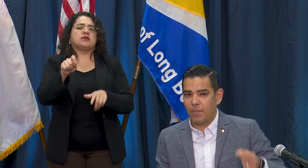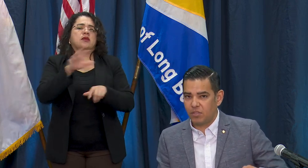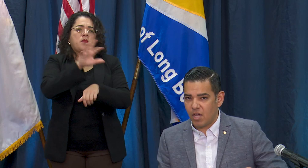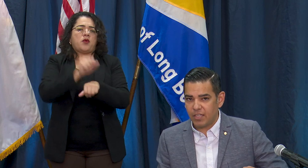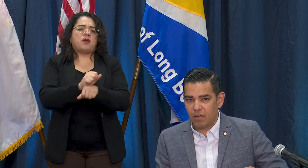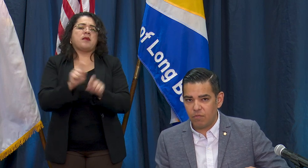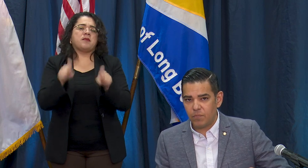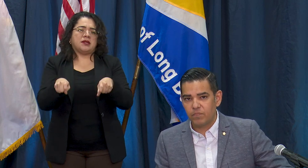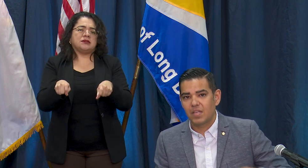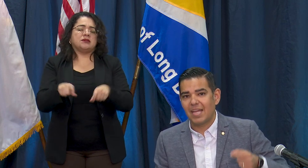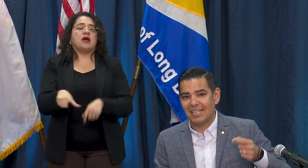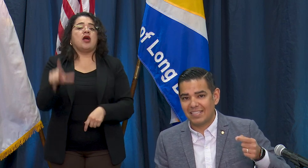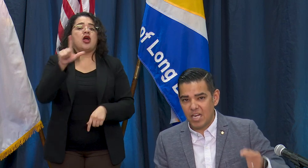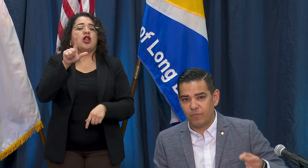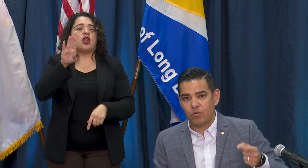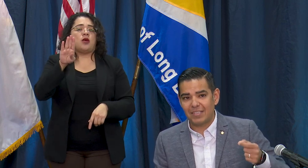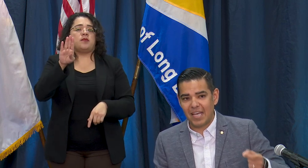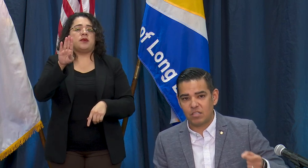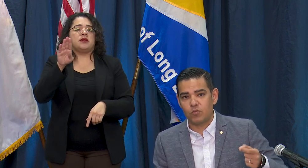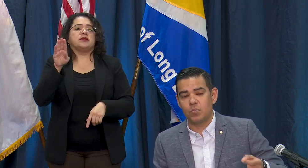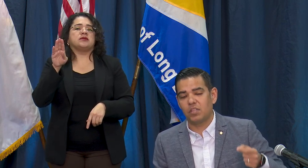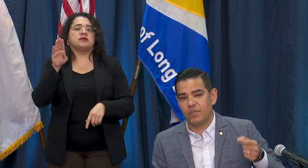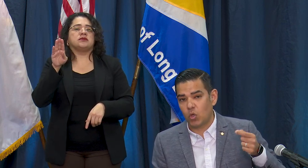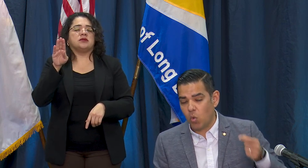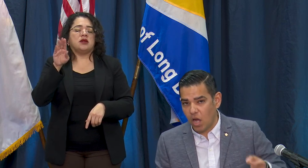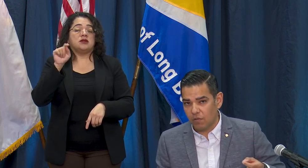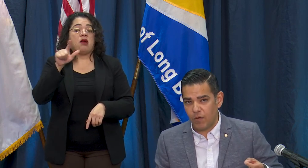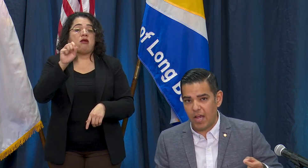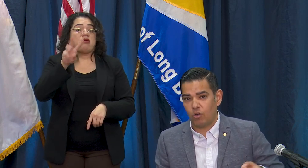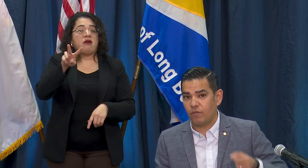Longbeach.gov and sign up for a test if you believe you qualify or your